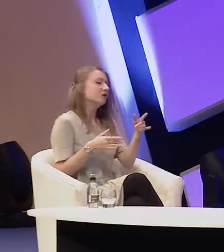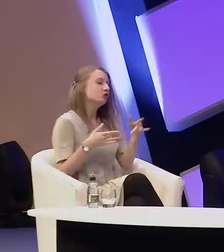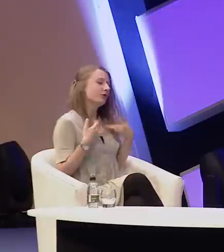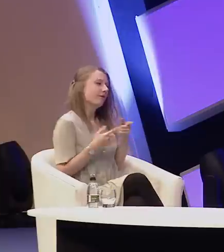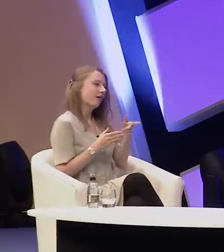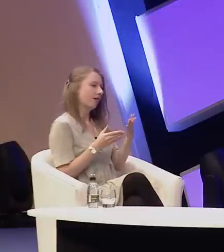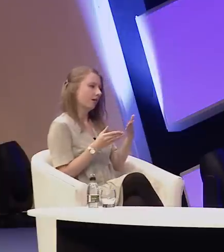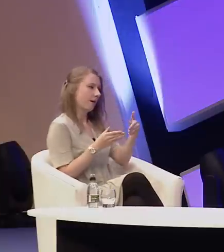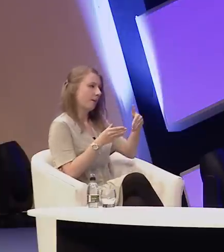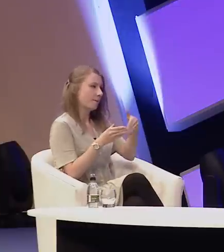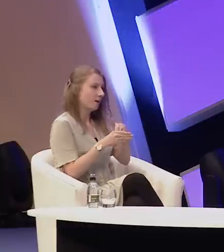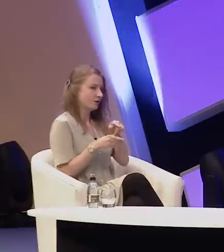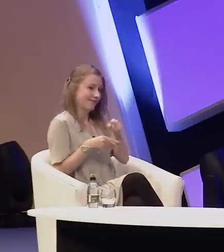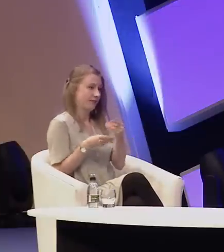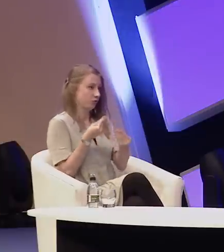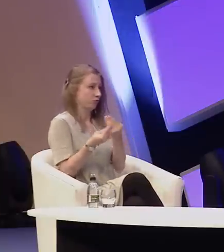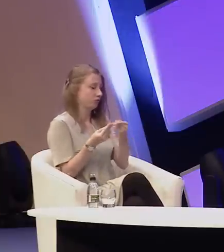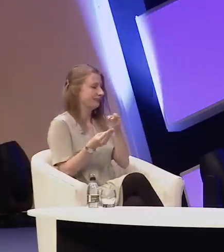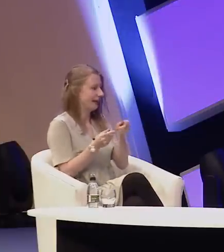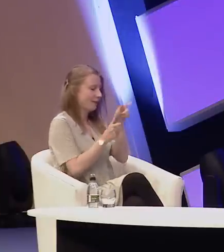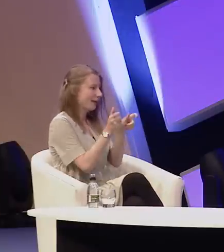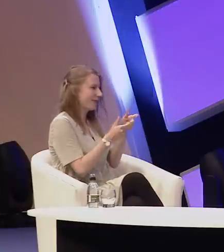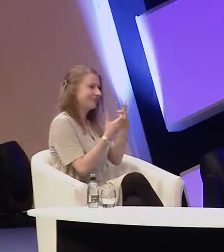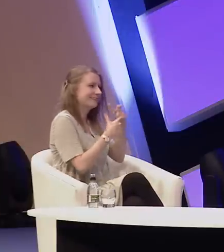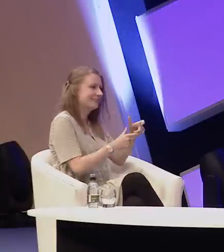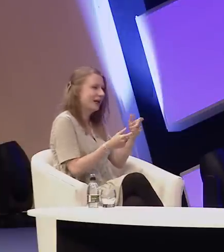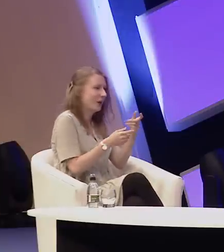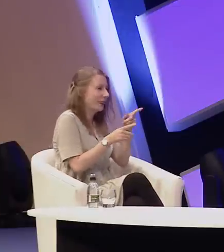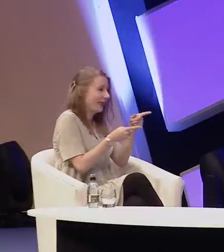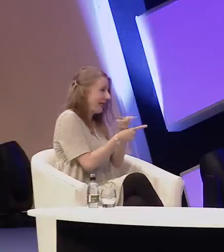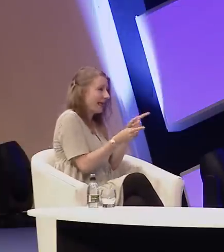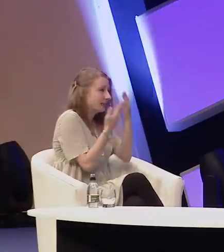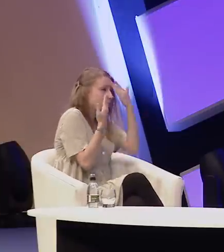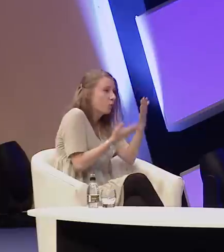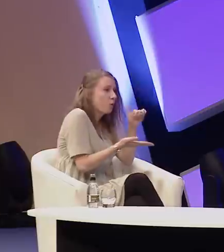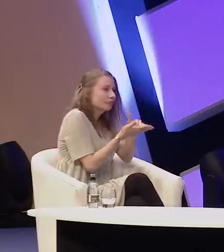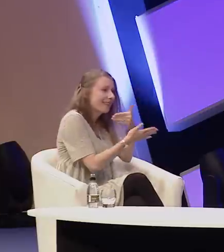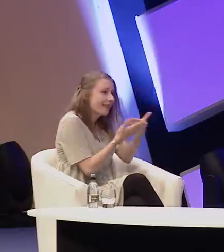story is that people are still, they don't know the right language, they don't know how to ask